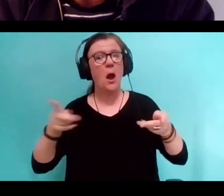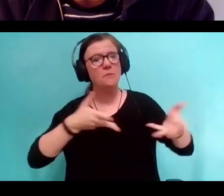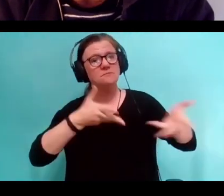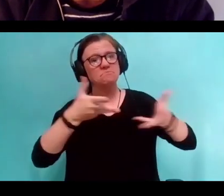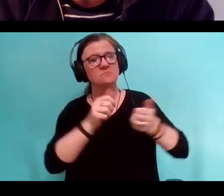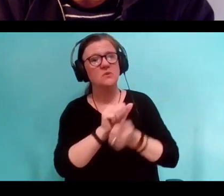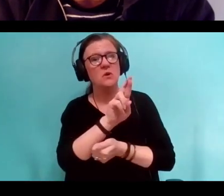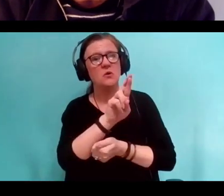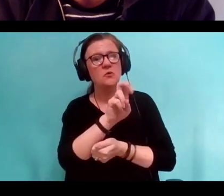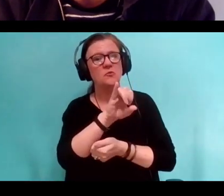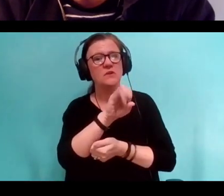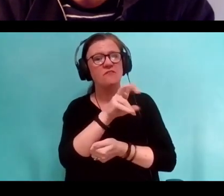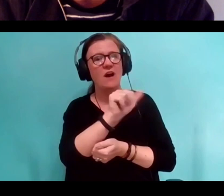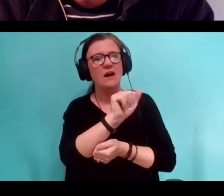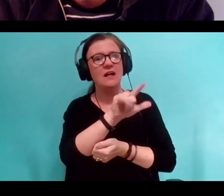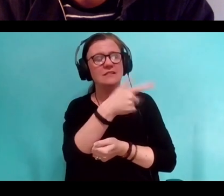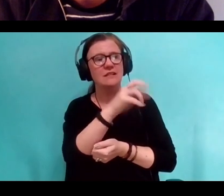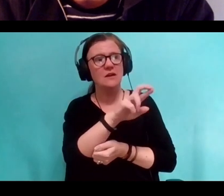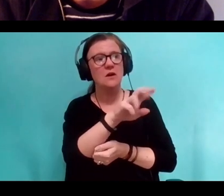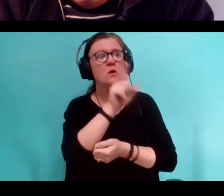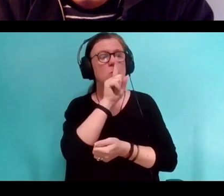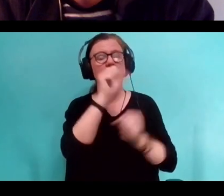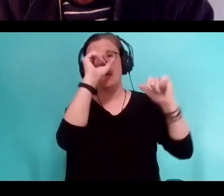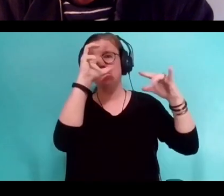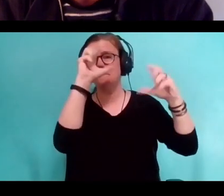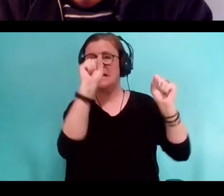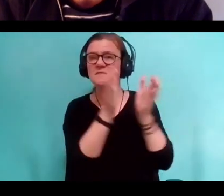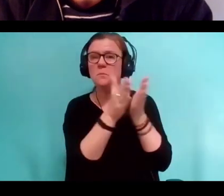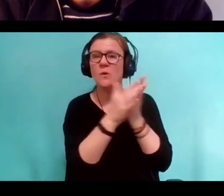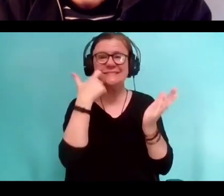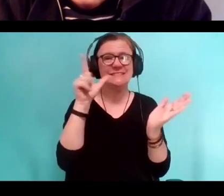author of the amazing new memoir, "Golem Girl." Hello, Riva.